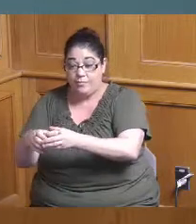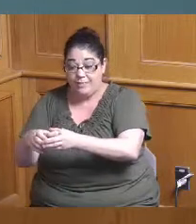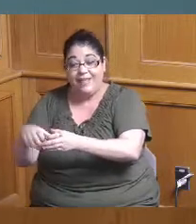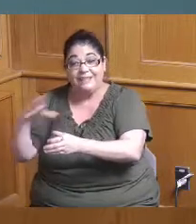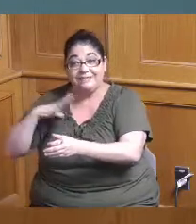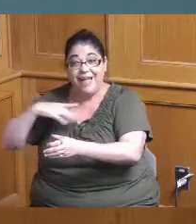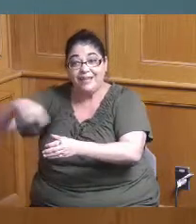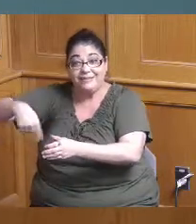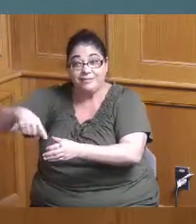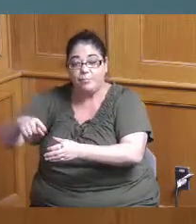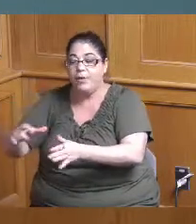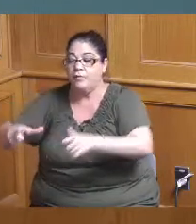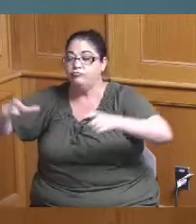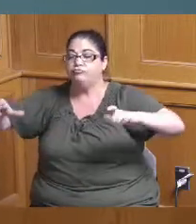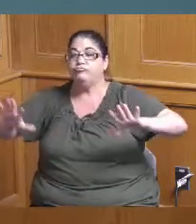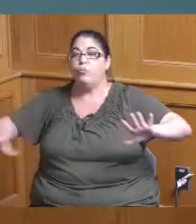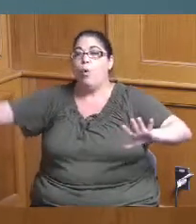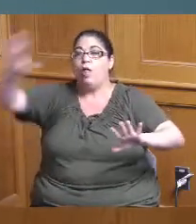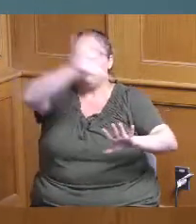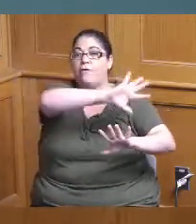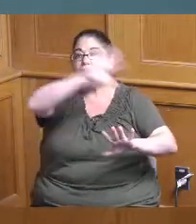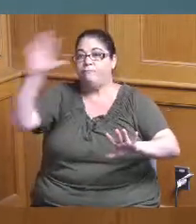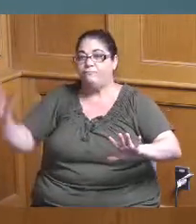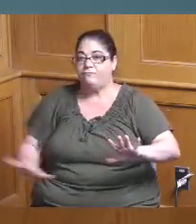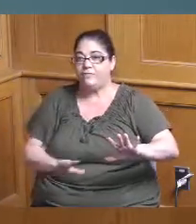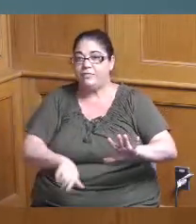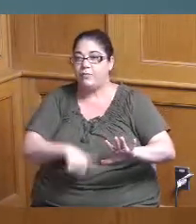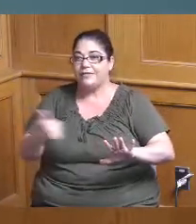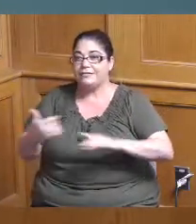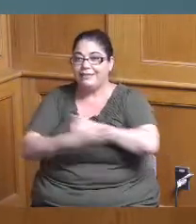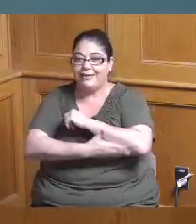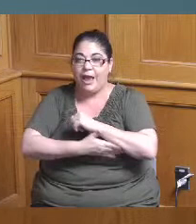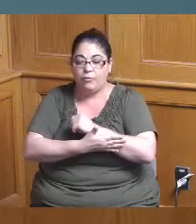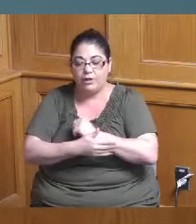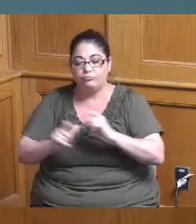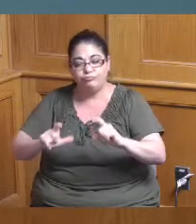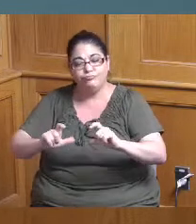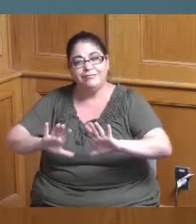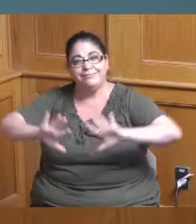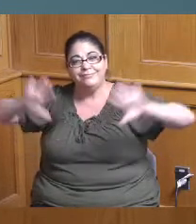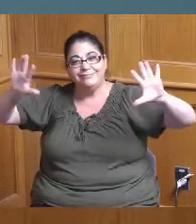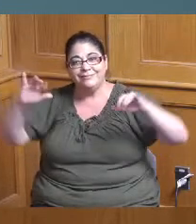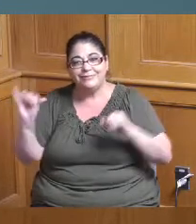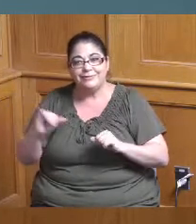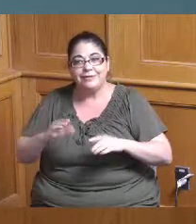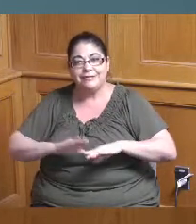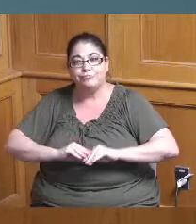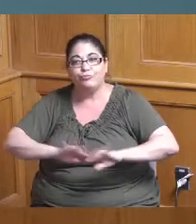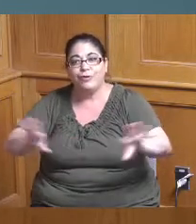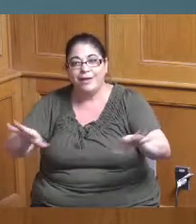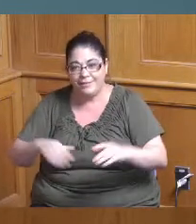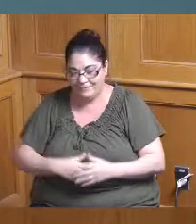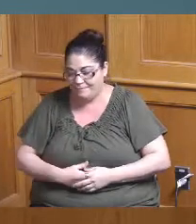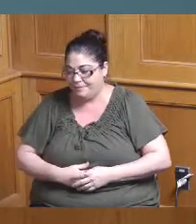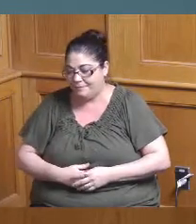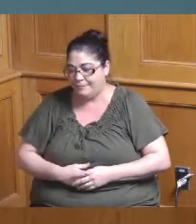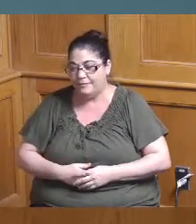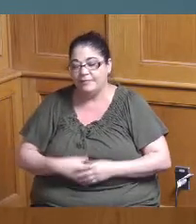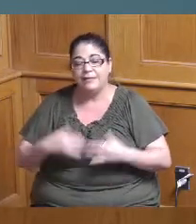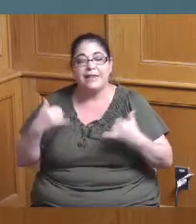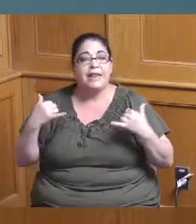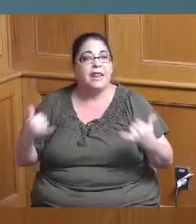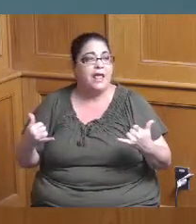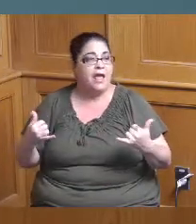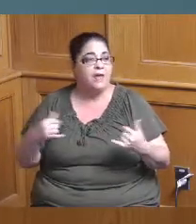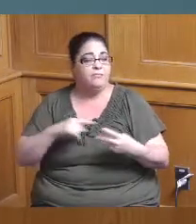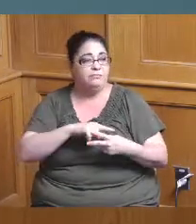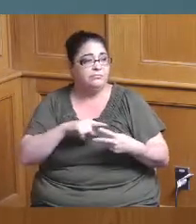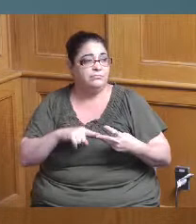recognizing all our Hamilton County residents and secondly just the fact that we are not sitting on